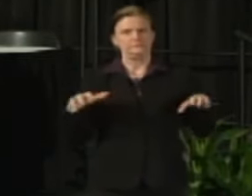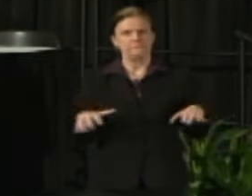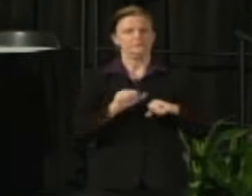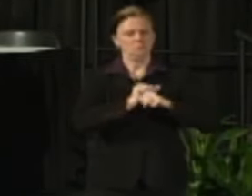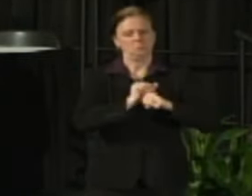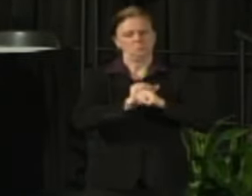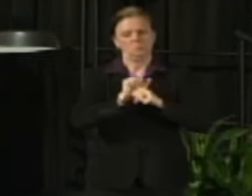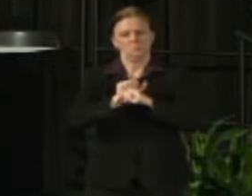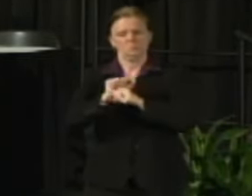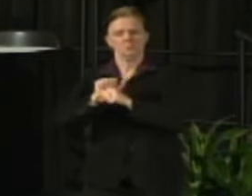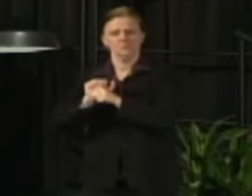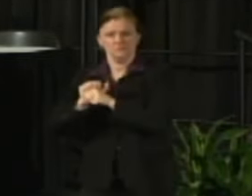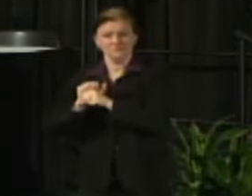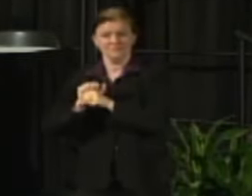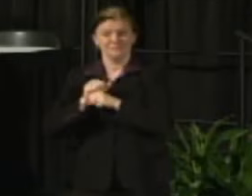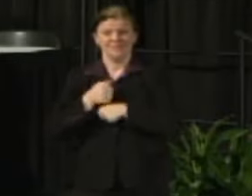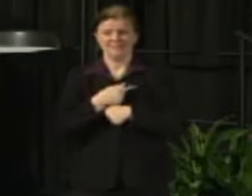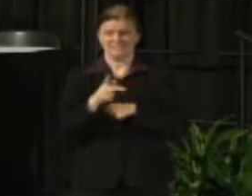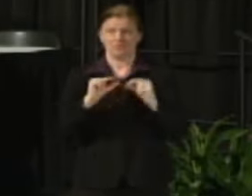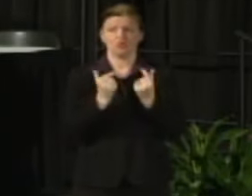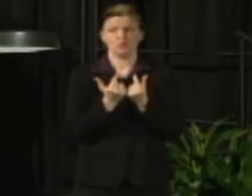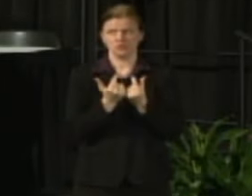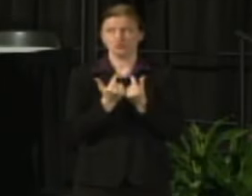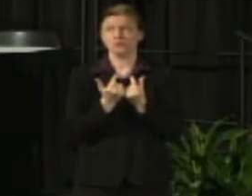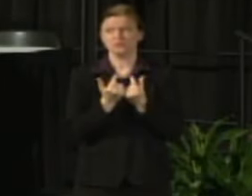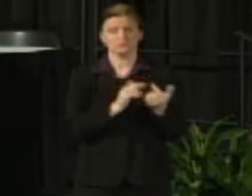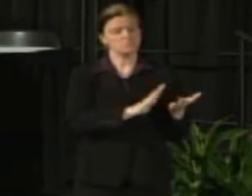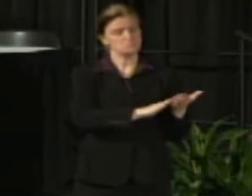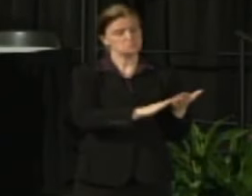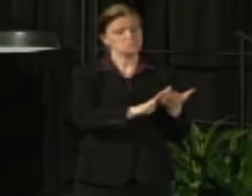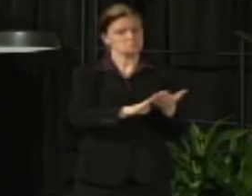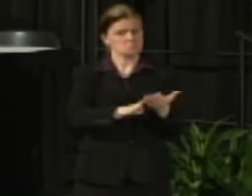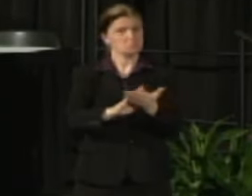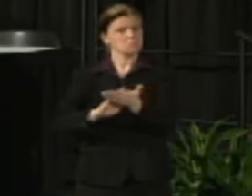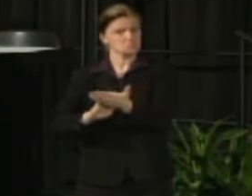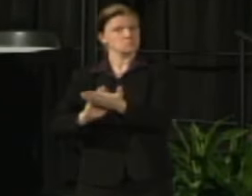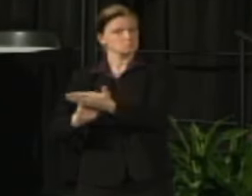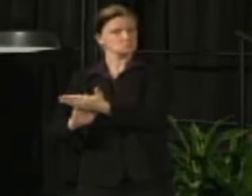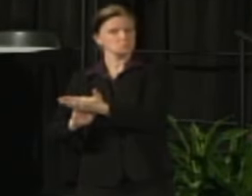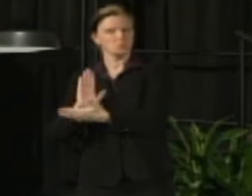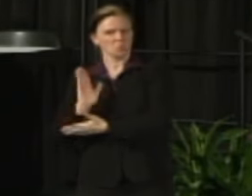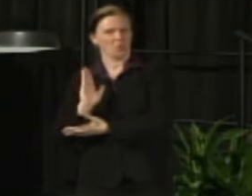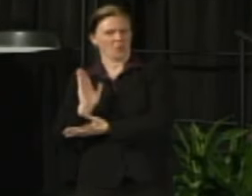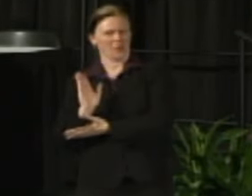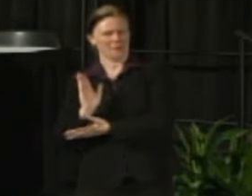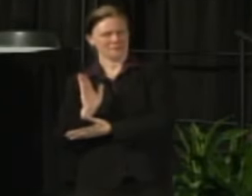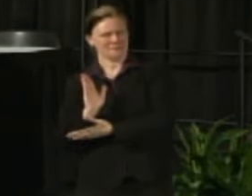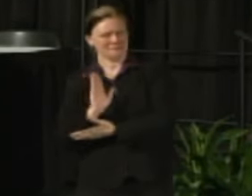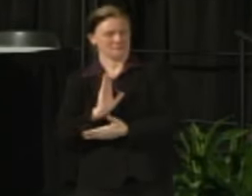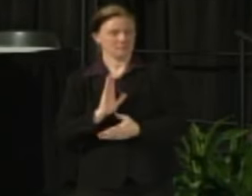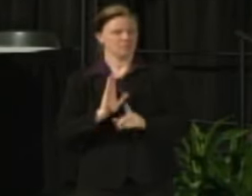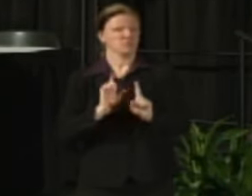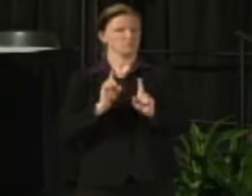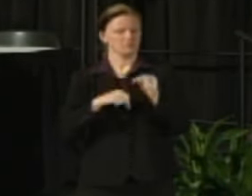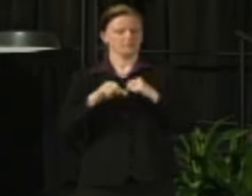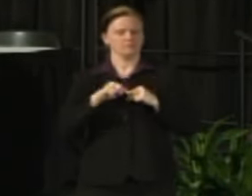There's a number of groups that really should deserve and I'll acknowledge them later and give credit to those but let me first talk about the media.